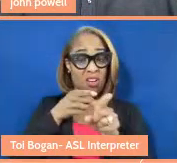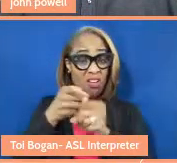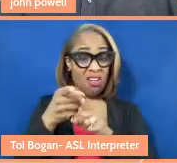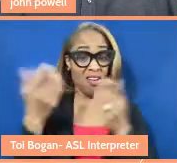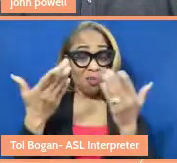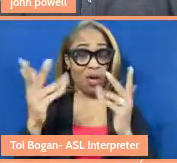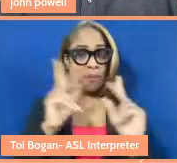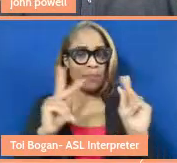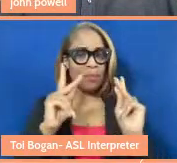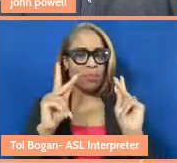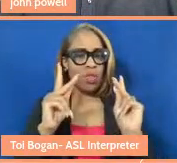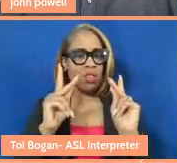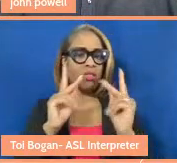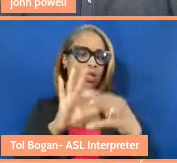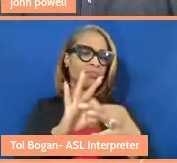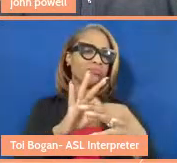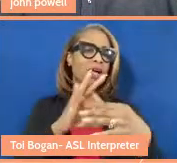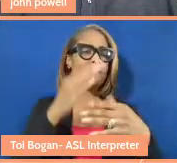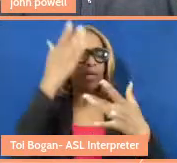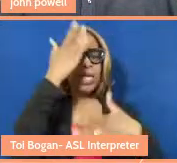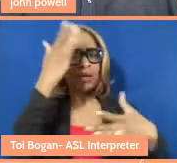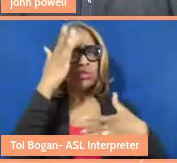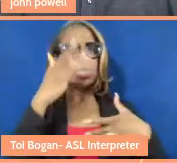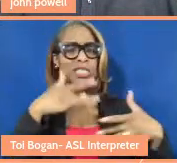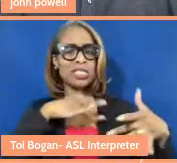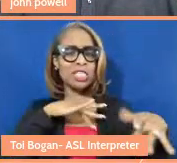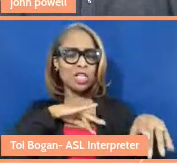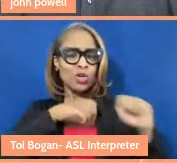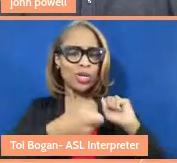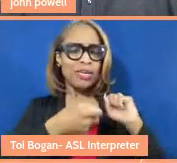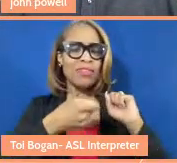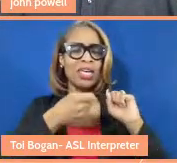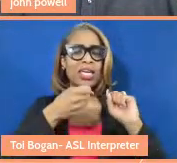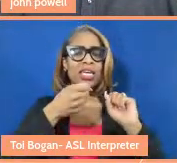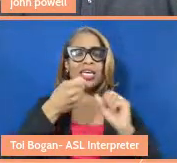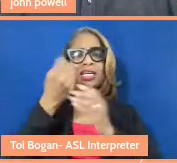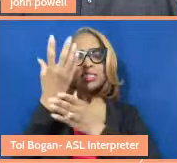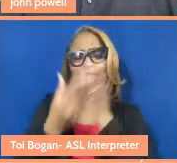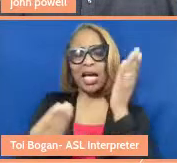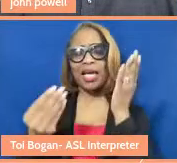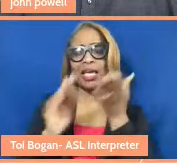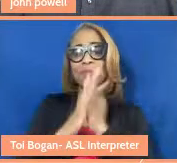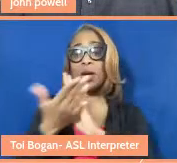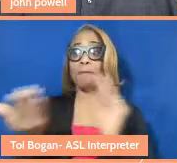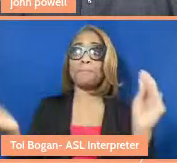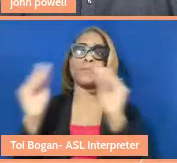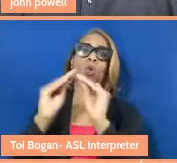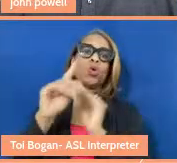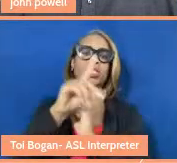around illness, grieving and dying, and becoming more disabled or living a disabled life.